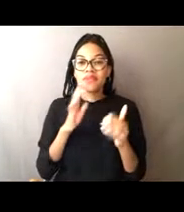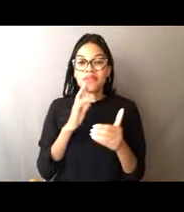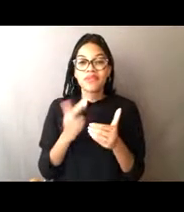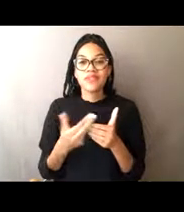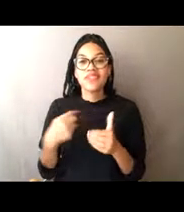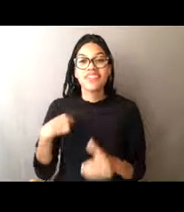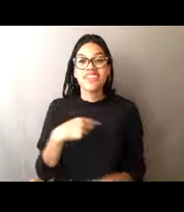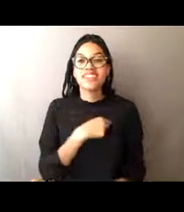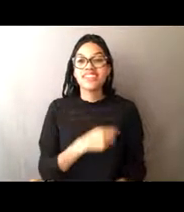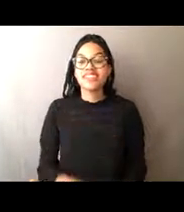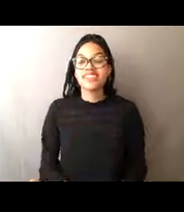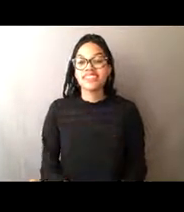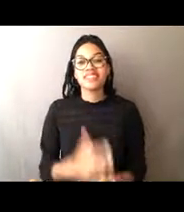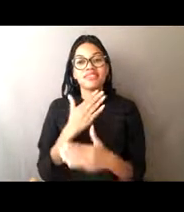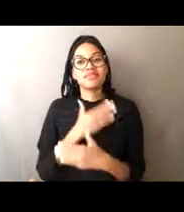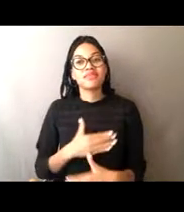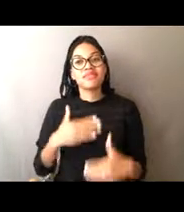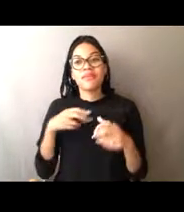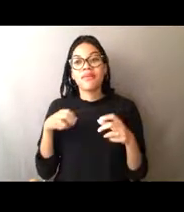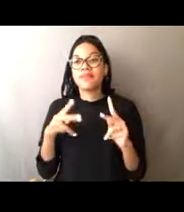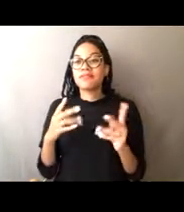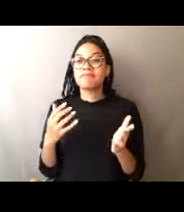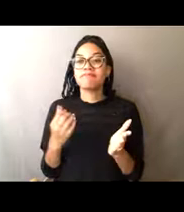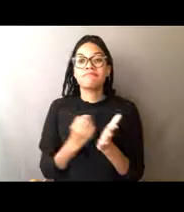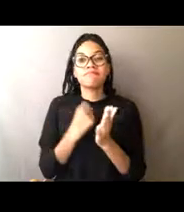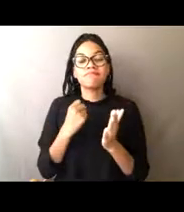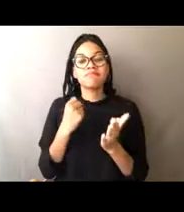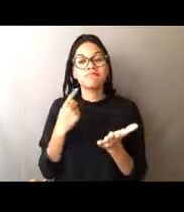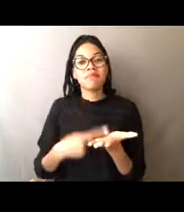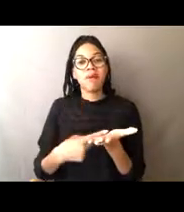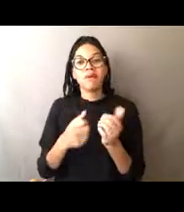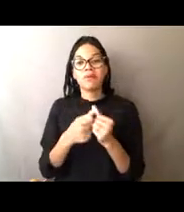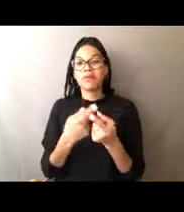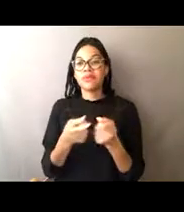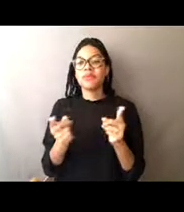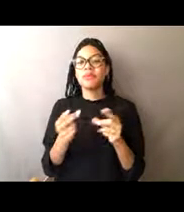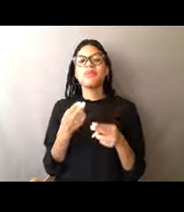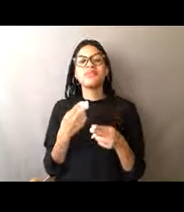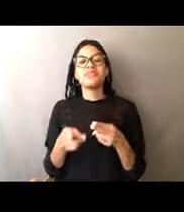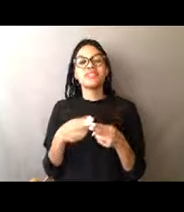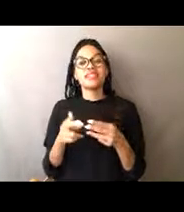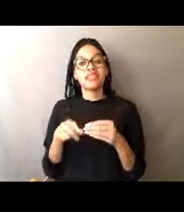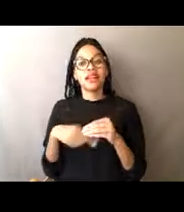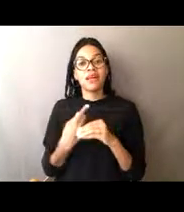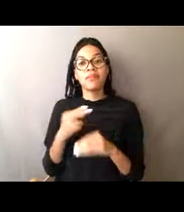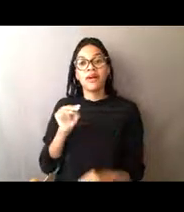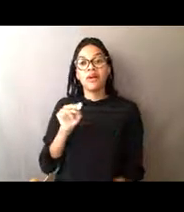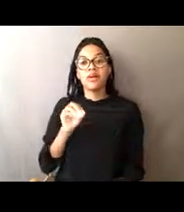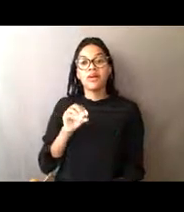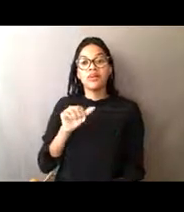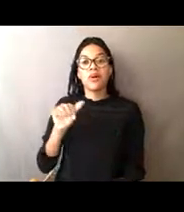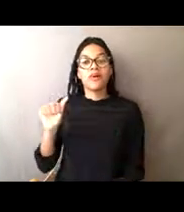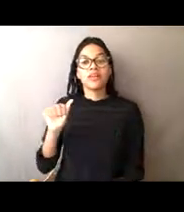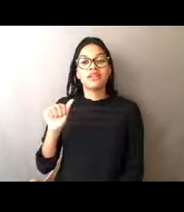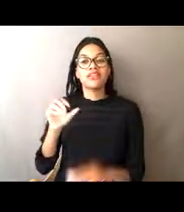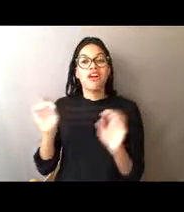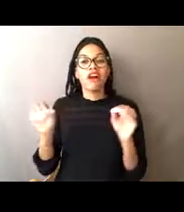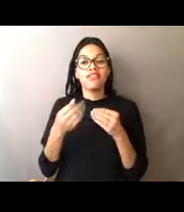We appreciate the opportunity to talk to you briefly about what NOAA's Office of Law Enforcement does